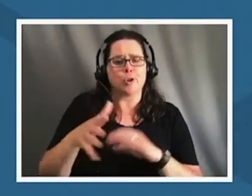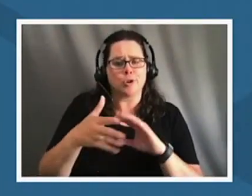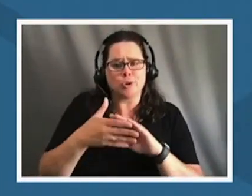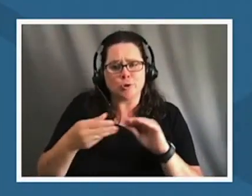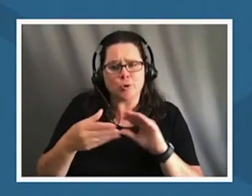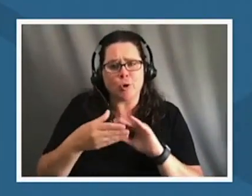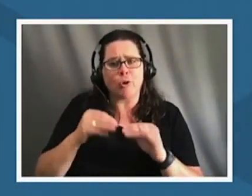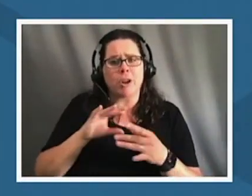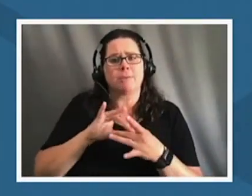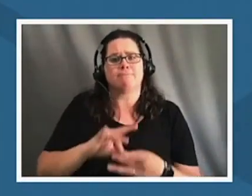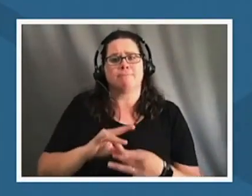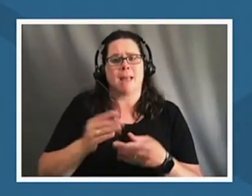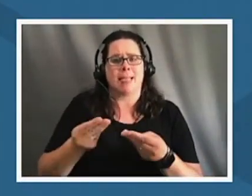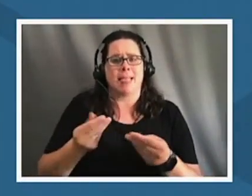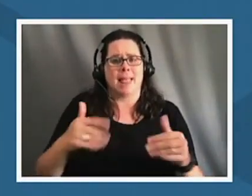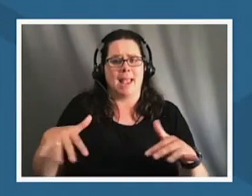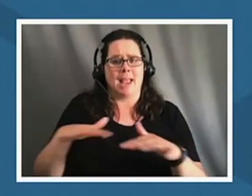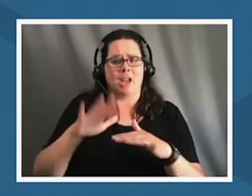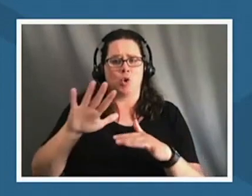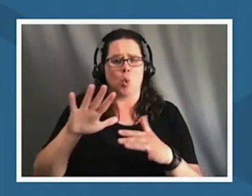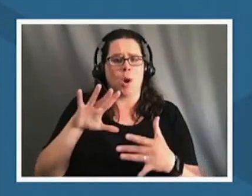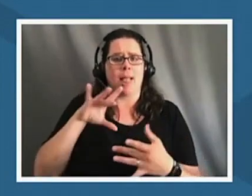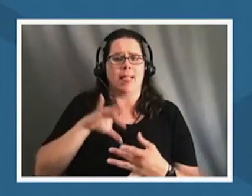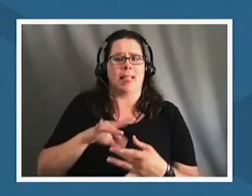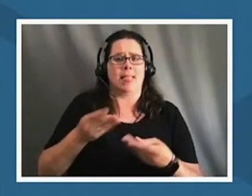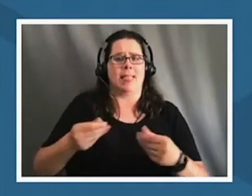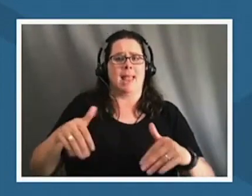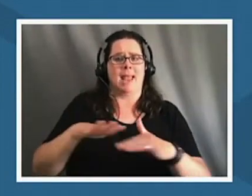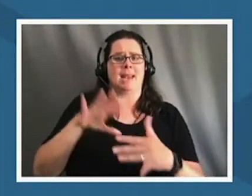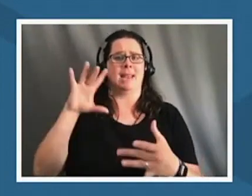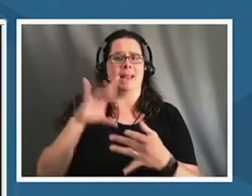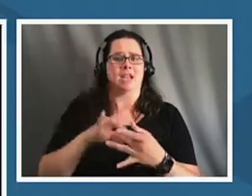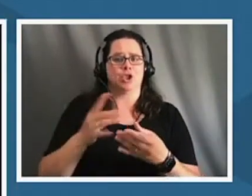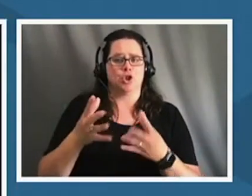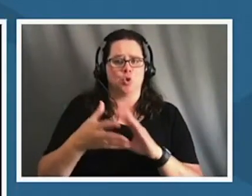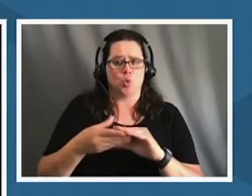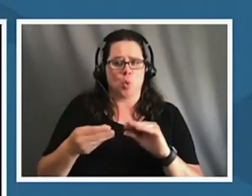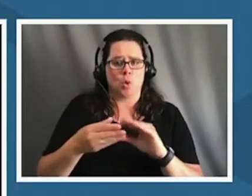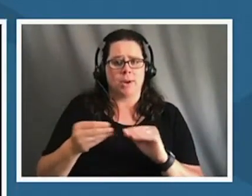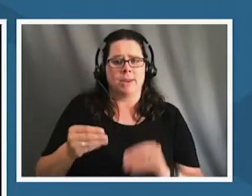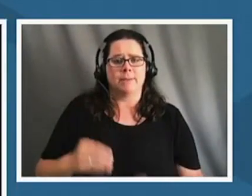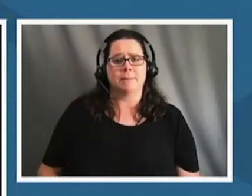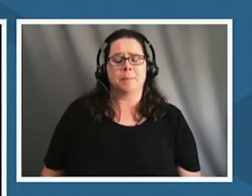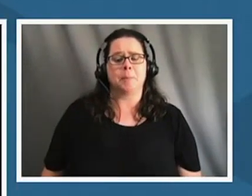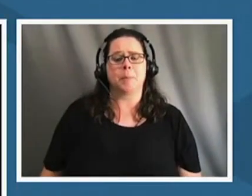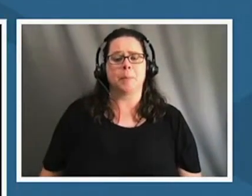um your land connection story maybe that's our review